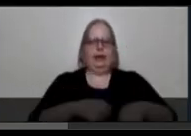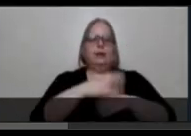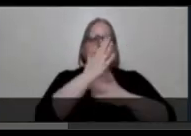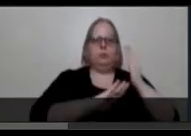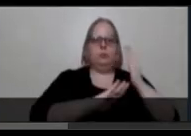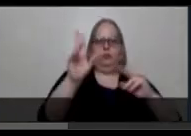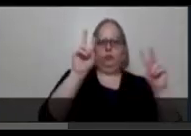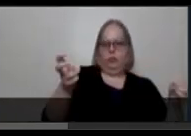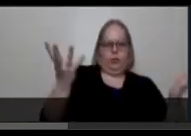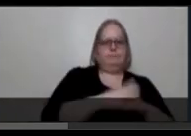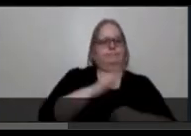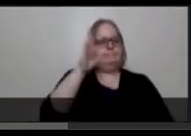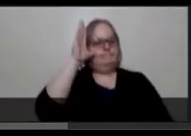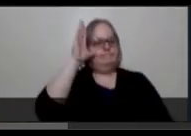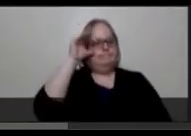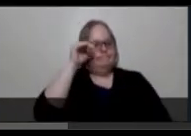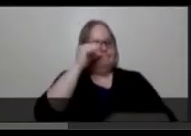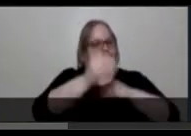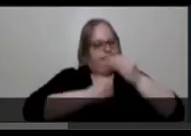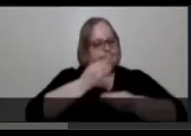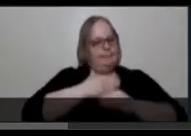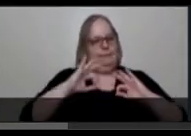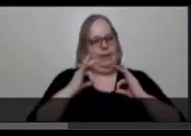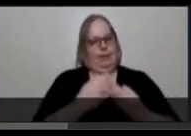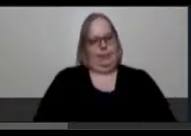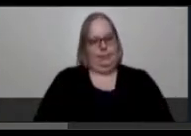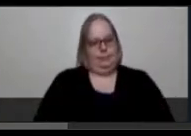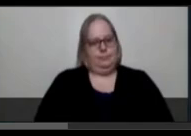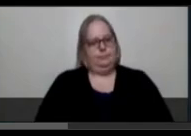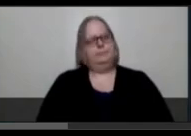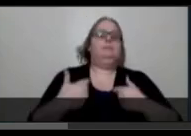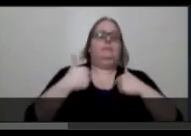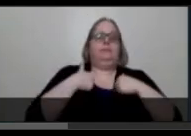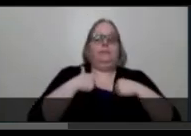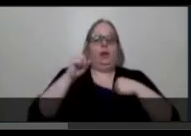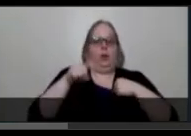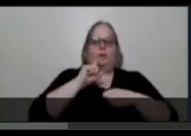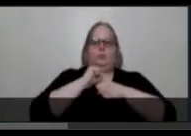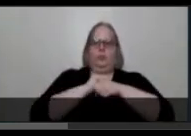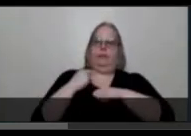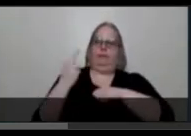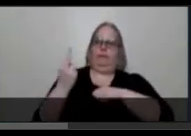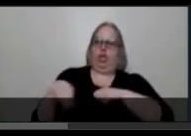“Stubbornness runs in my family. I was meant to be a fuck you at the beginning and the end.”